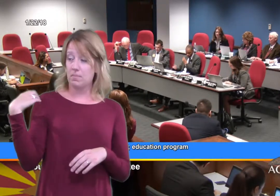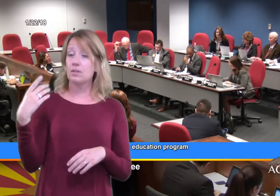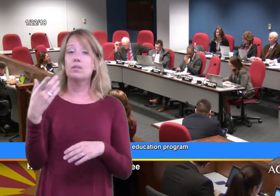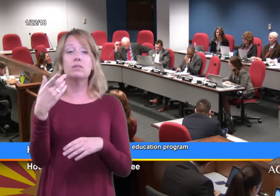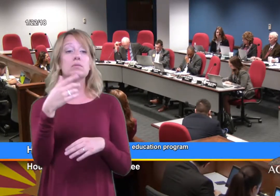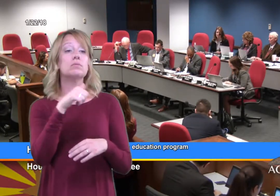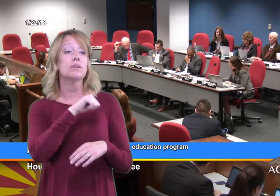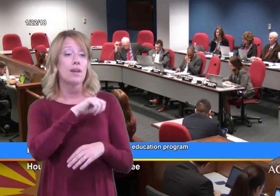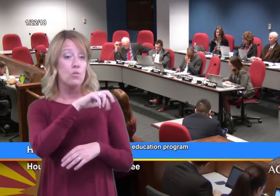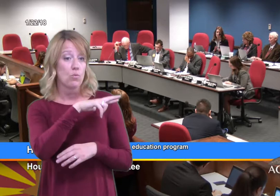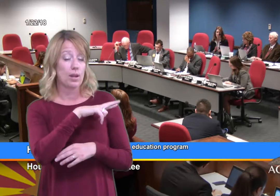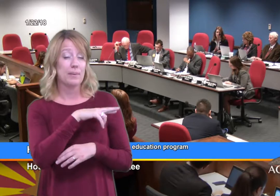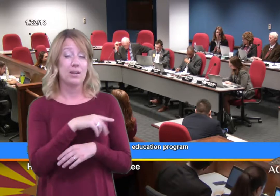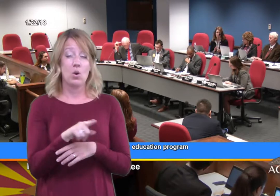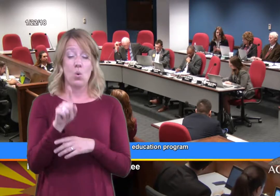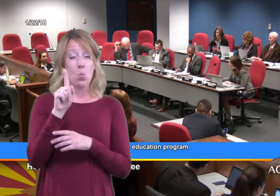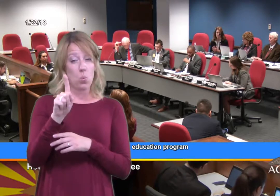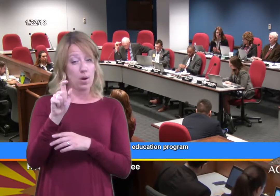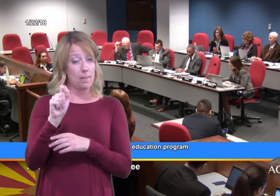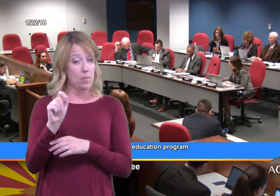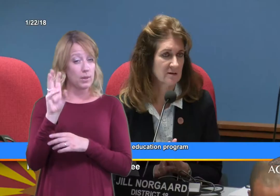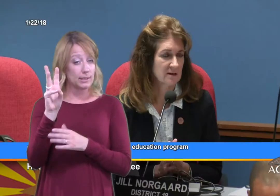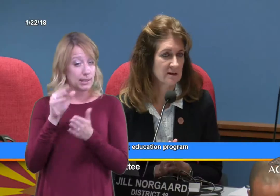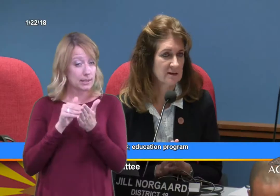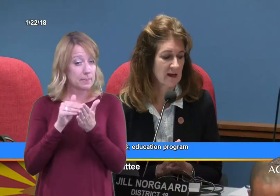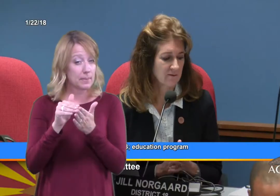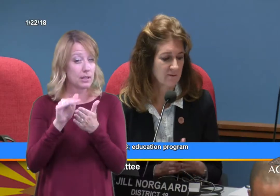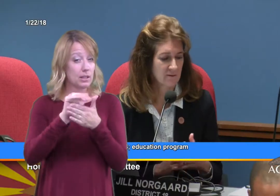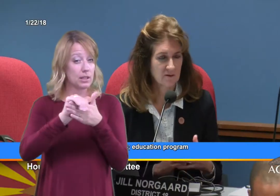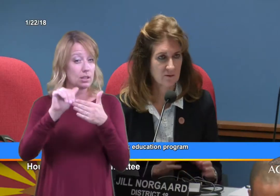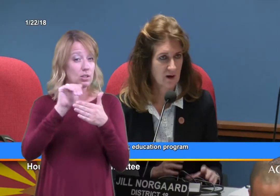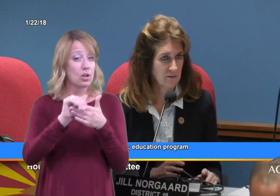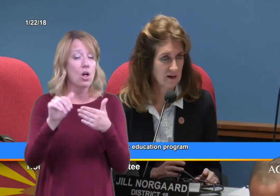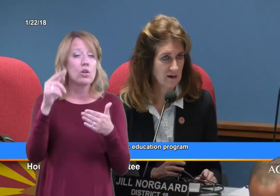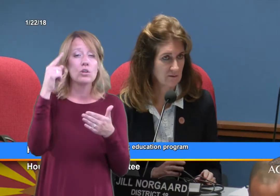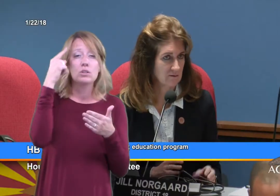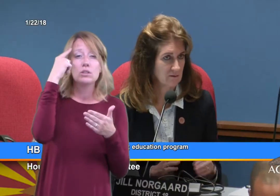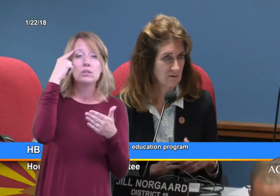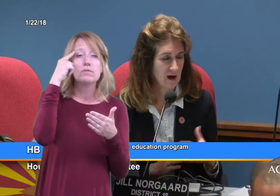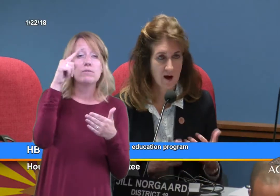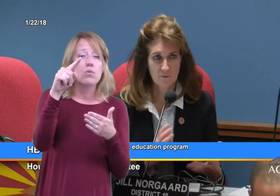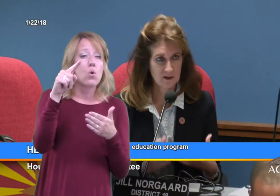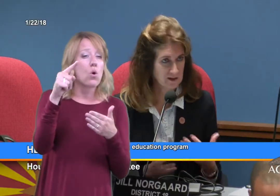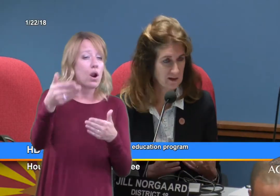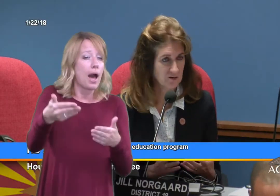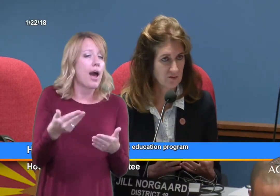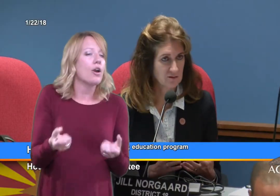So, of the 1.6 million dollars is that to accommodate how many teachers?